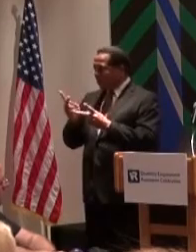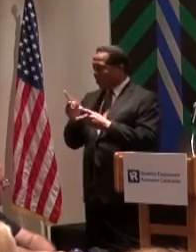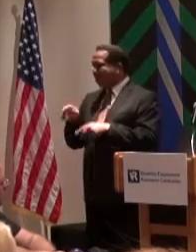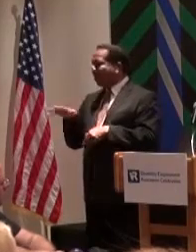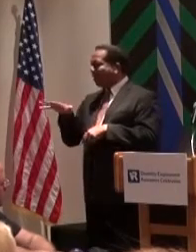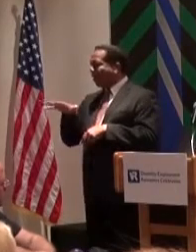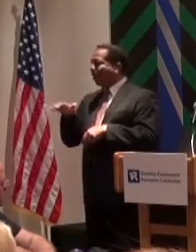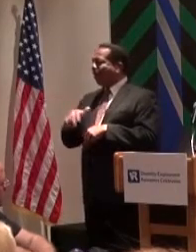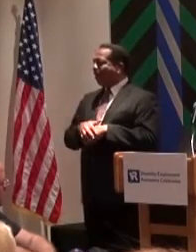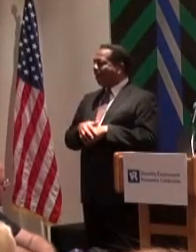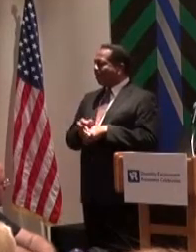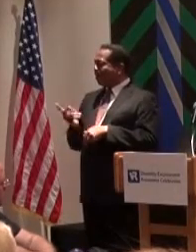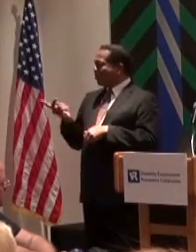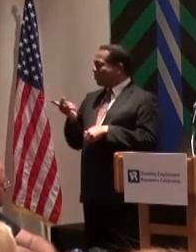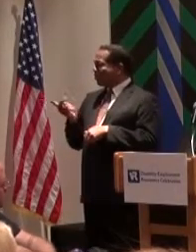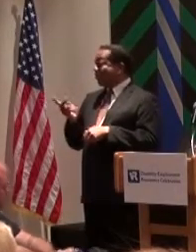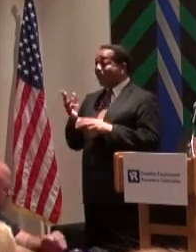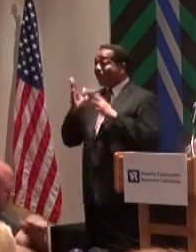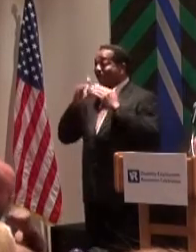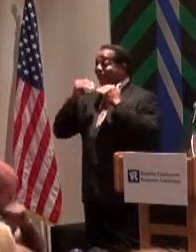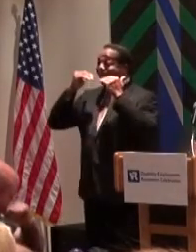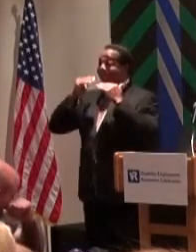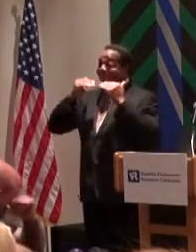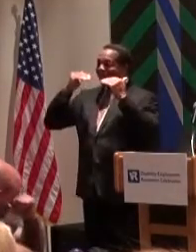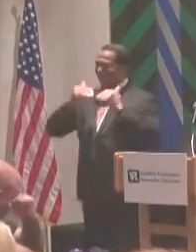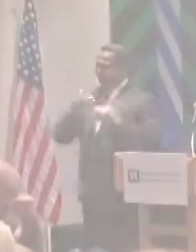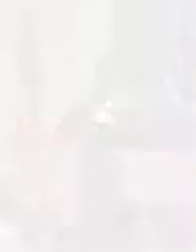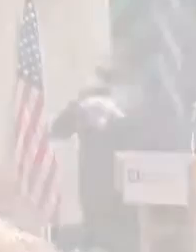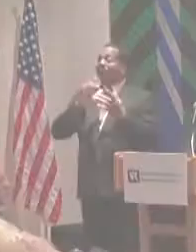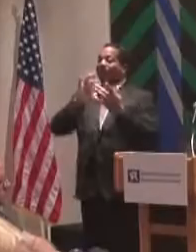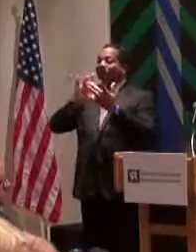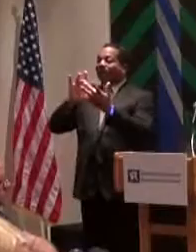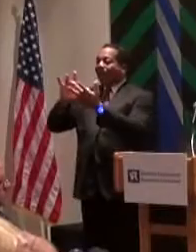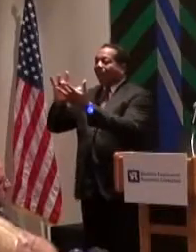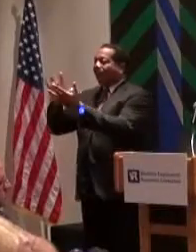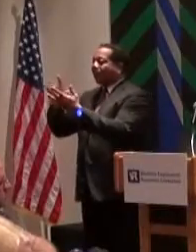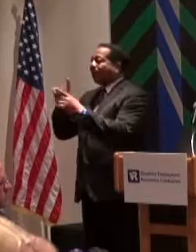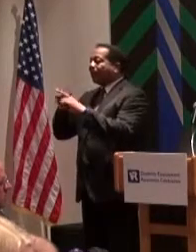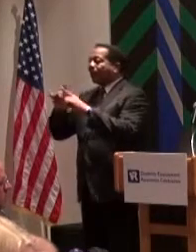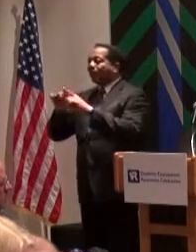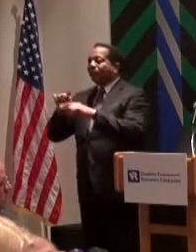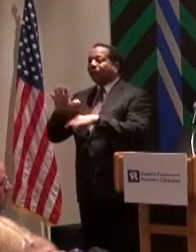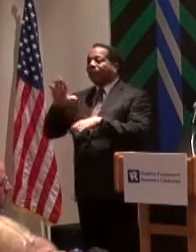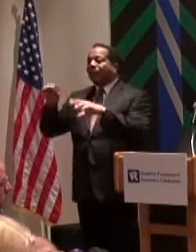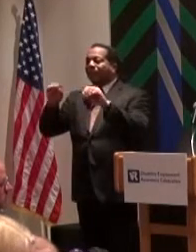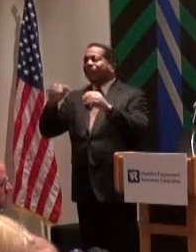and they were both so happy in the relationship. Thank you so much for this opportunity